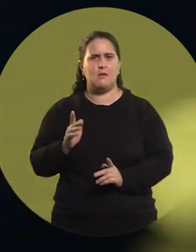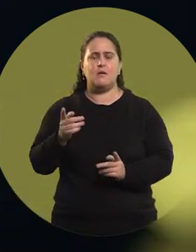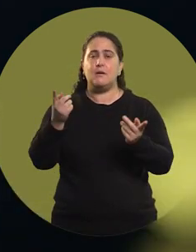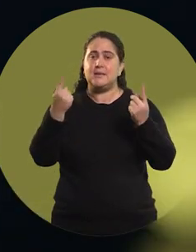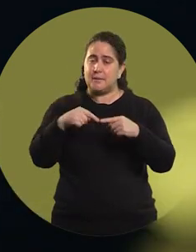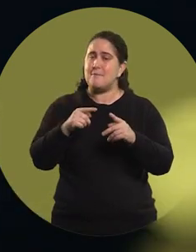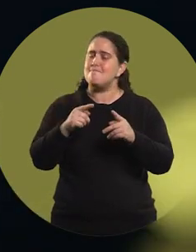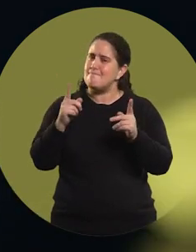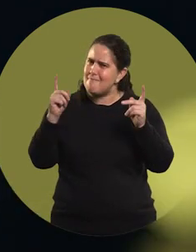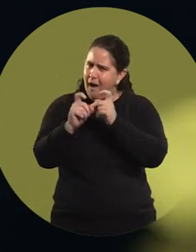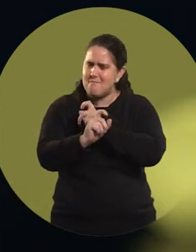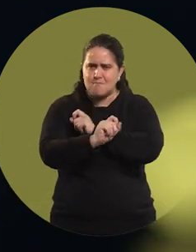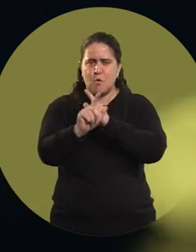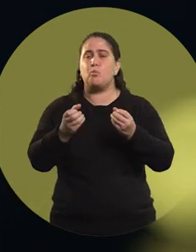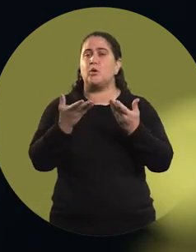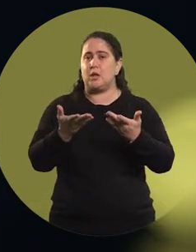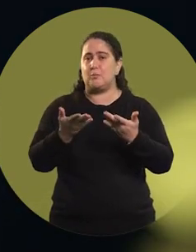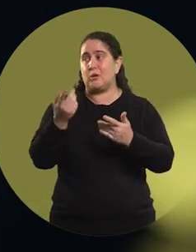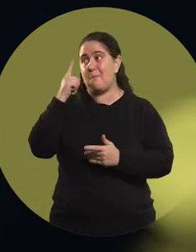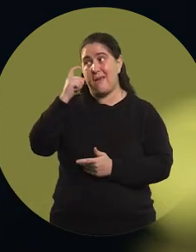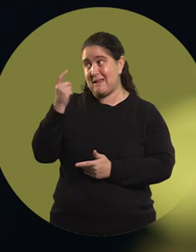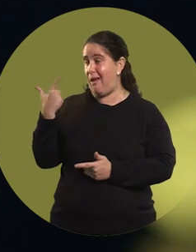And it was even harder because I had no experience.